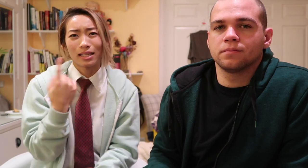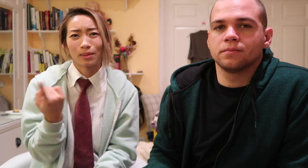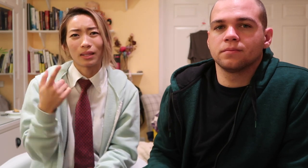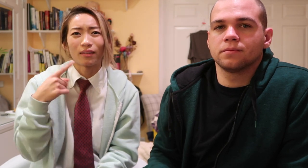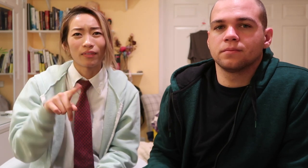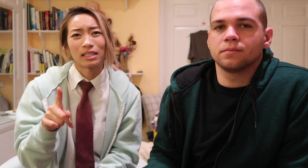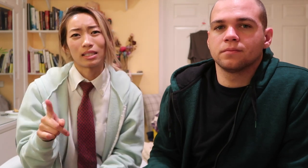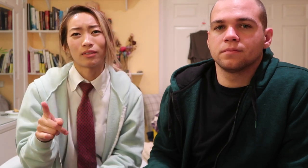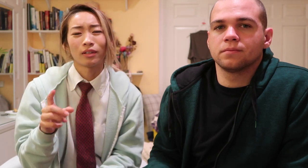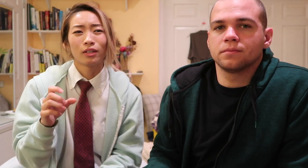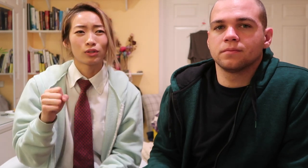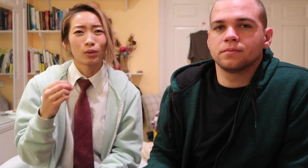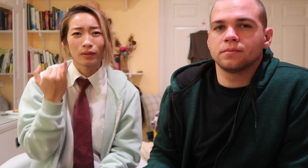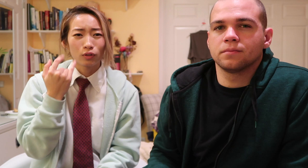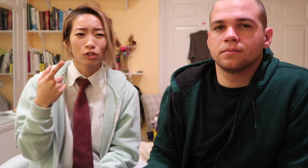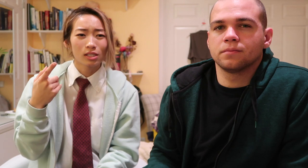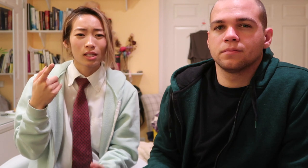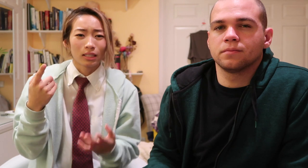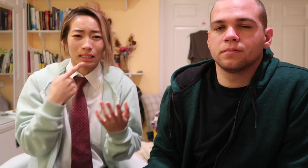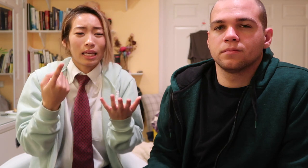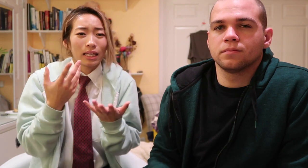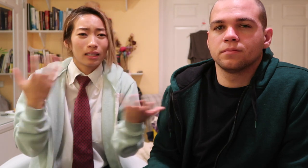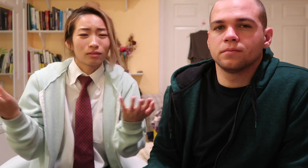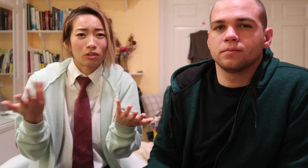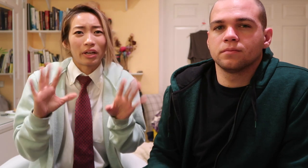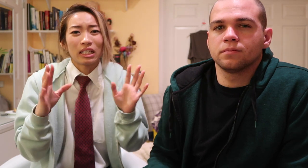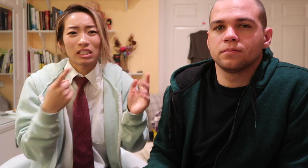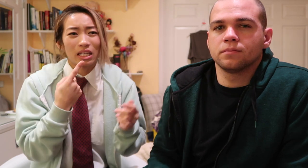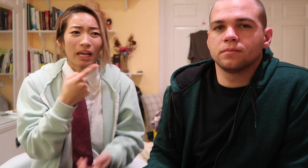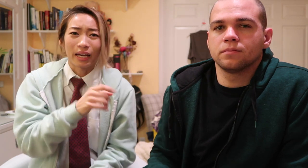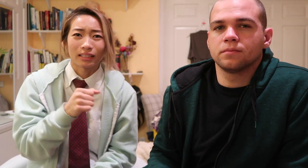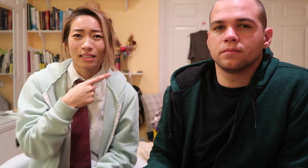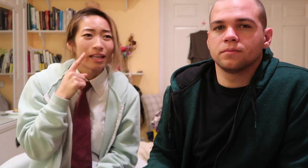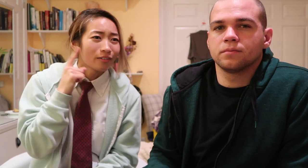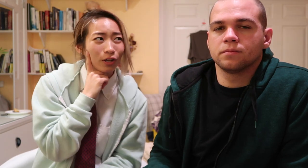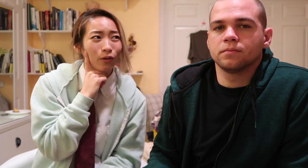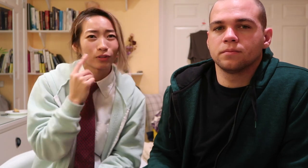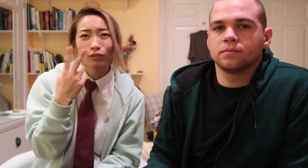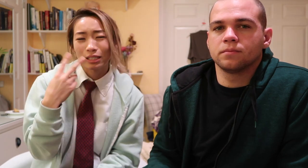something offensive so if you just say it already so yeah he's Deaf you know he reads